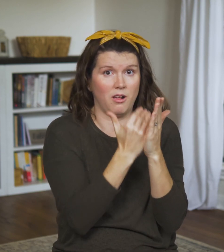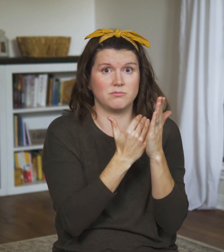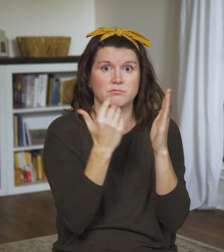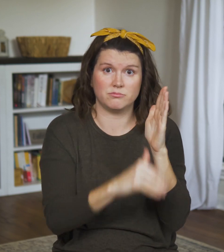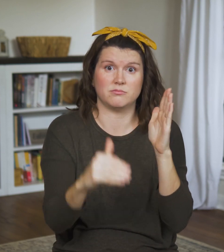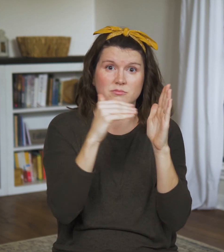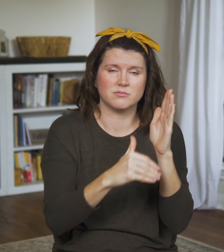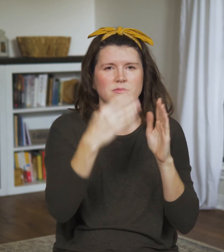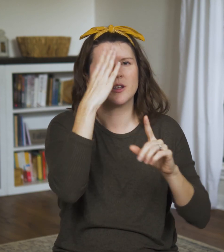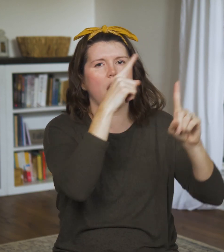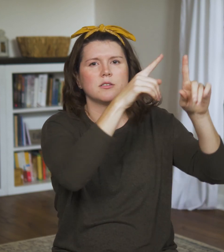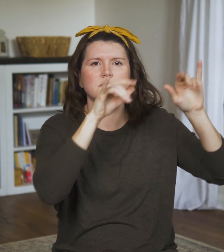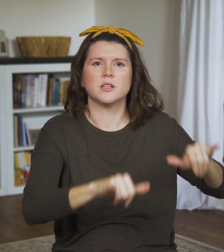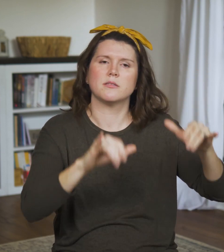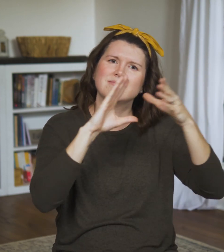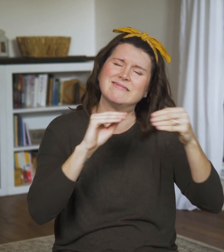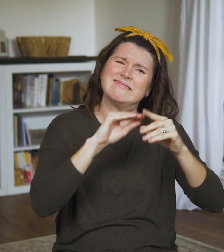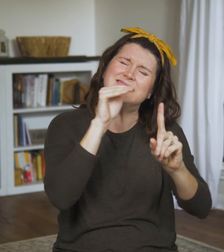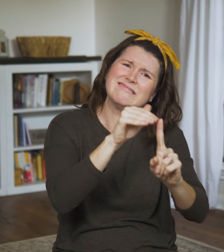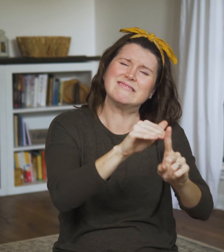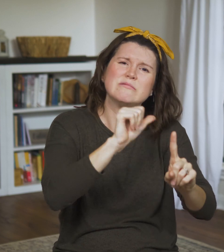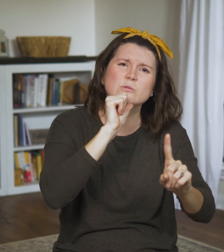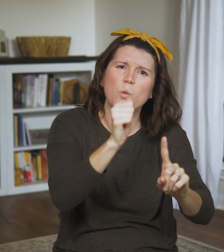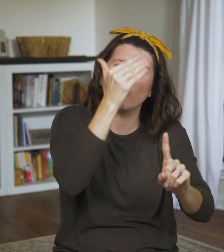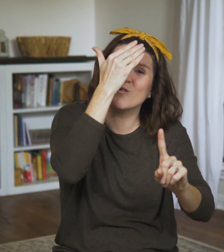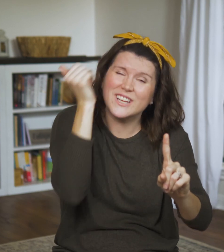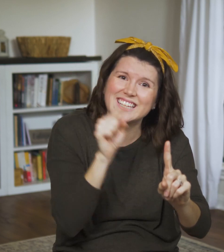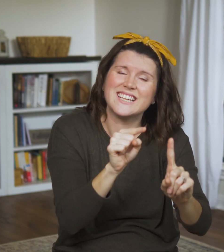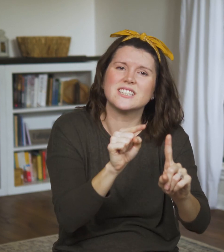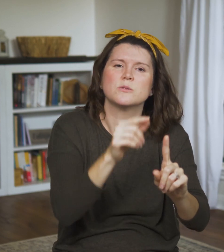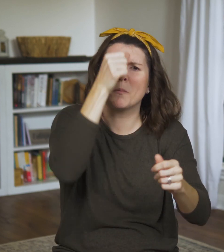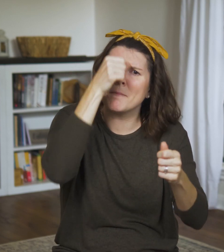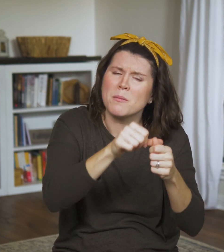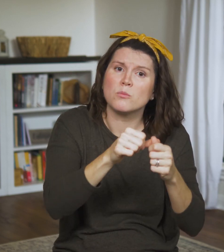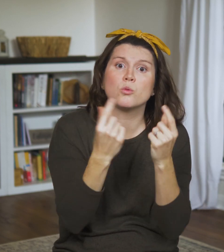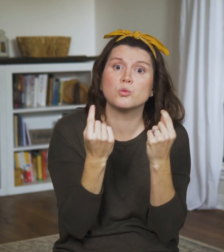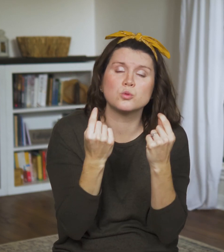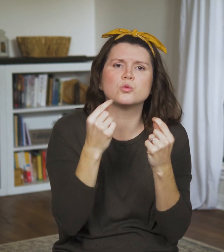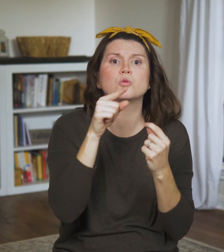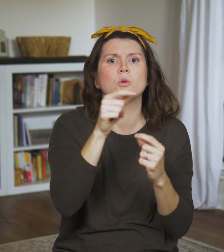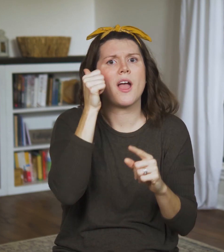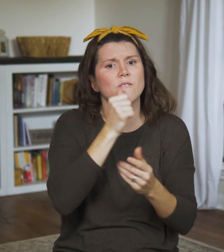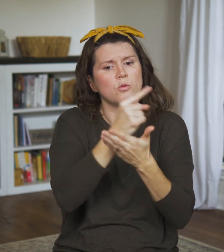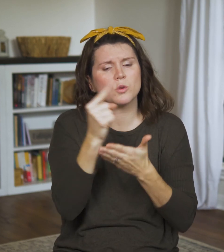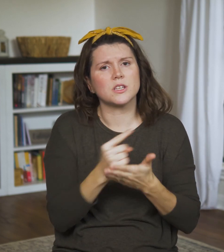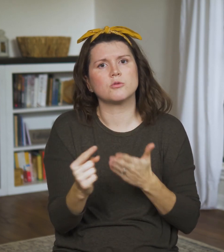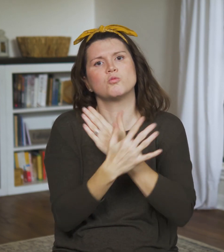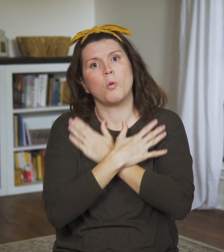When the sun sets again, people dance and celebrate